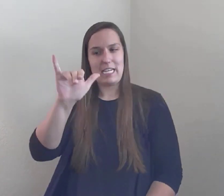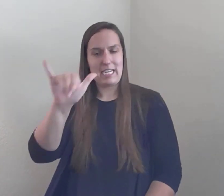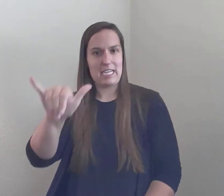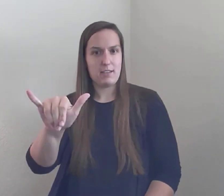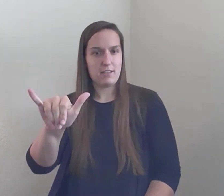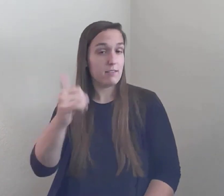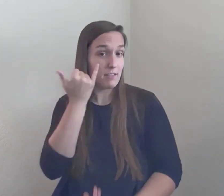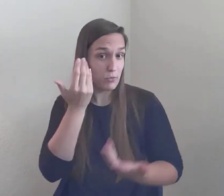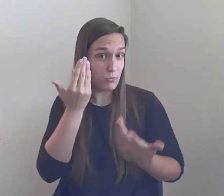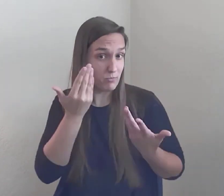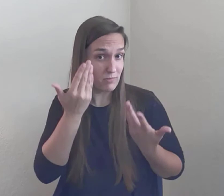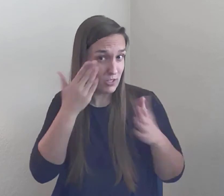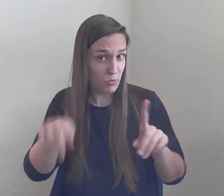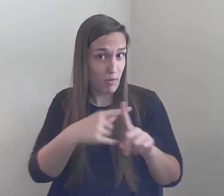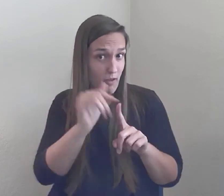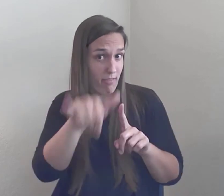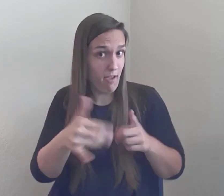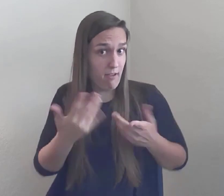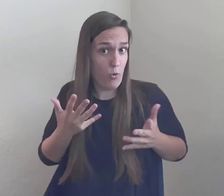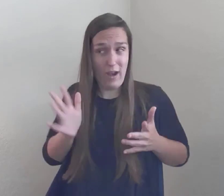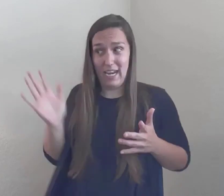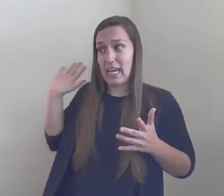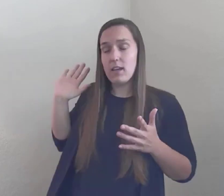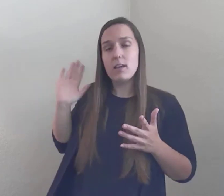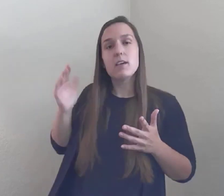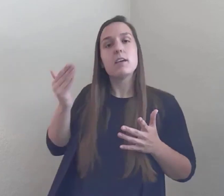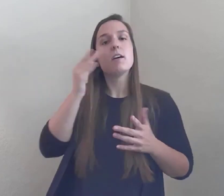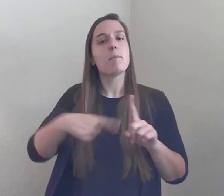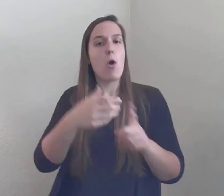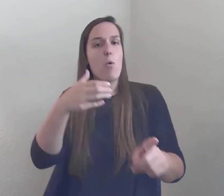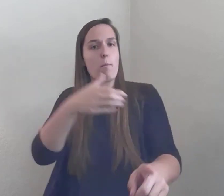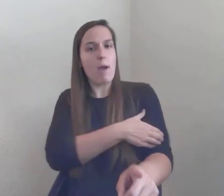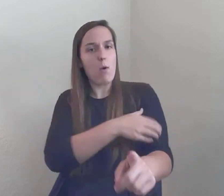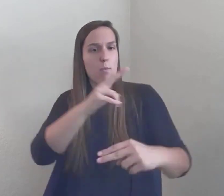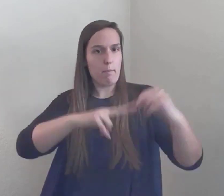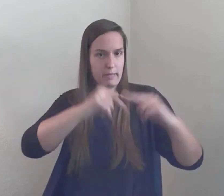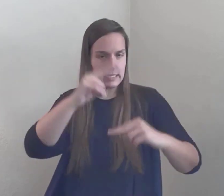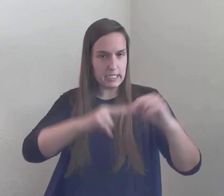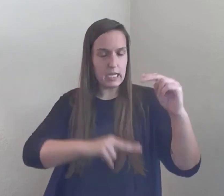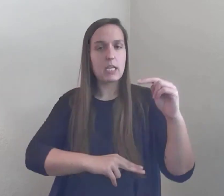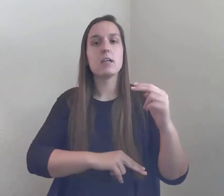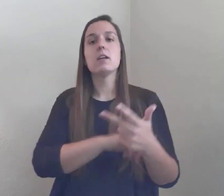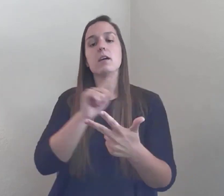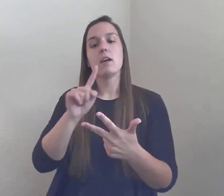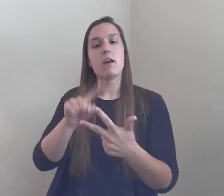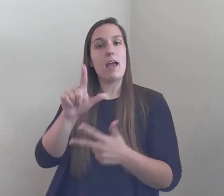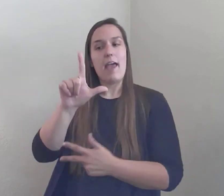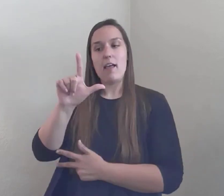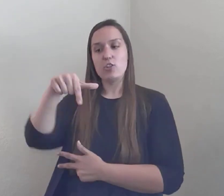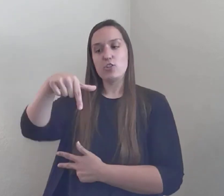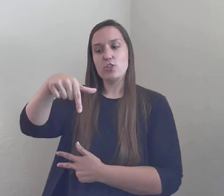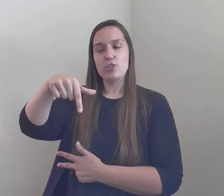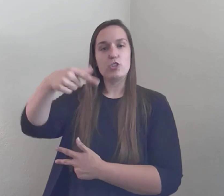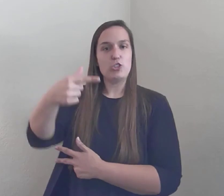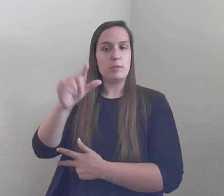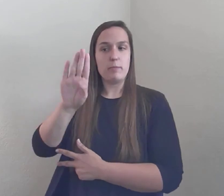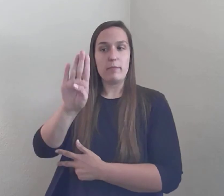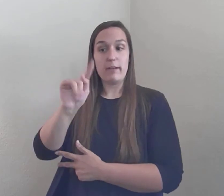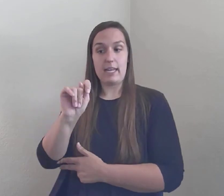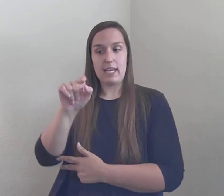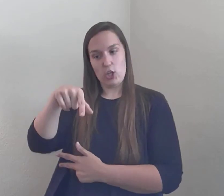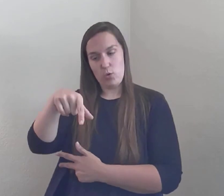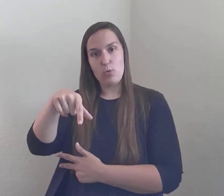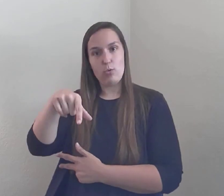You've learned about power building and intersectionality by race, LGBTQ status, geography and class...